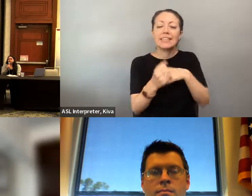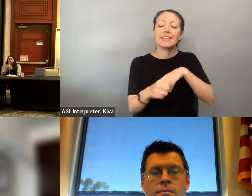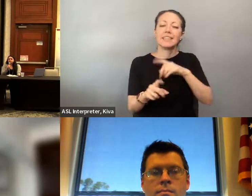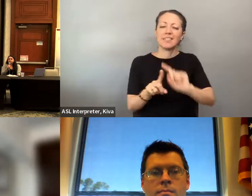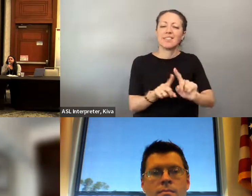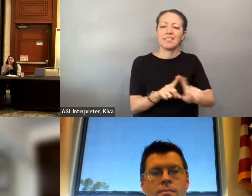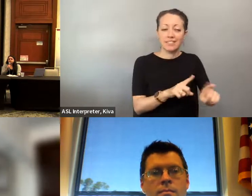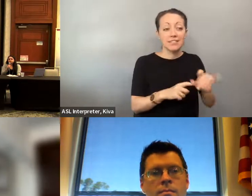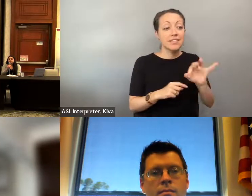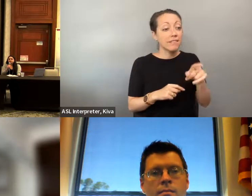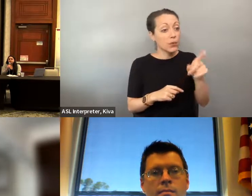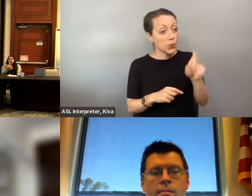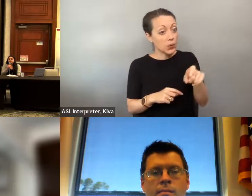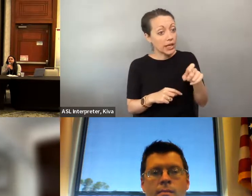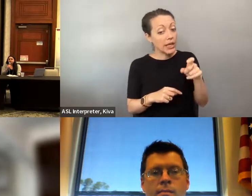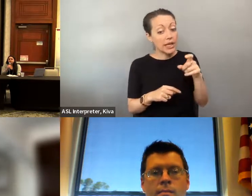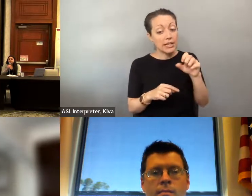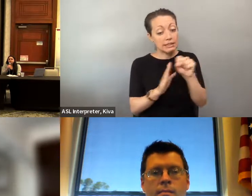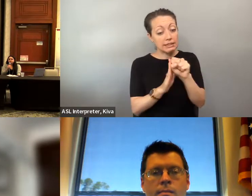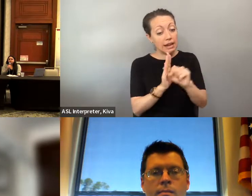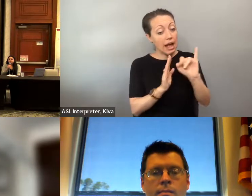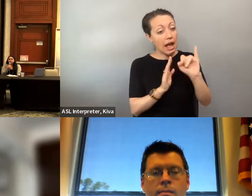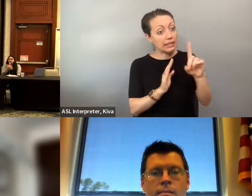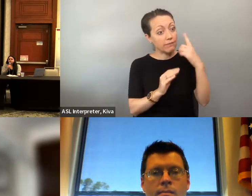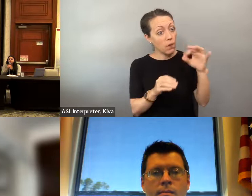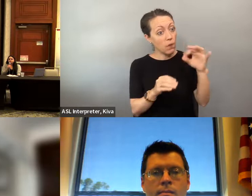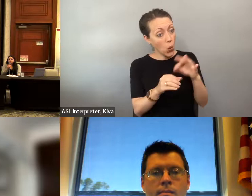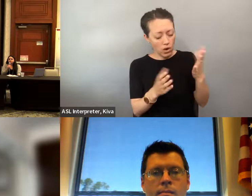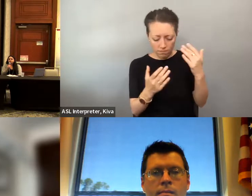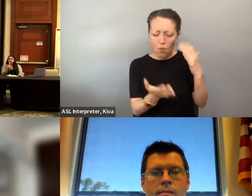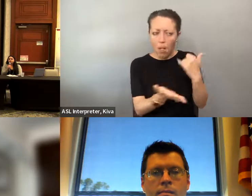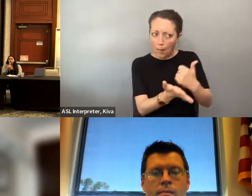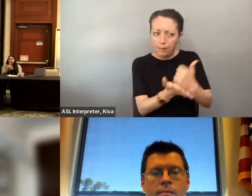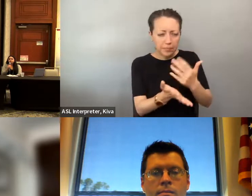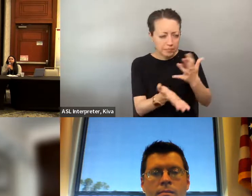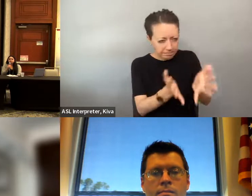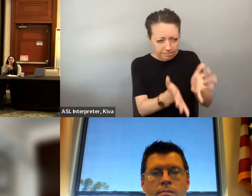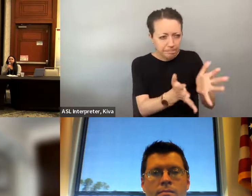questions, as well as assistance in being able to obtain supporting documents that you might need to be State Id. And so our mission is essentially make sure that all voters are voting with confidence that we do so by providing one-on-one assistance with voting questions as well as assistance, in being able to obtain supporting documents that you might need to be able to attain a State